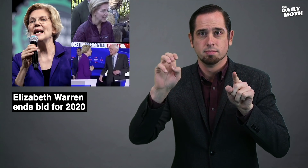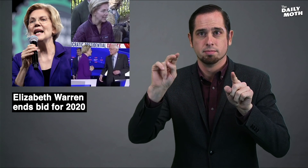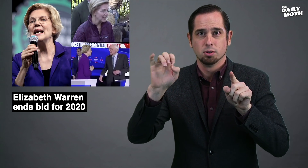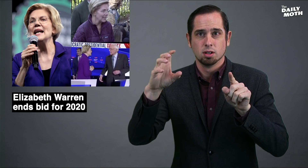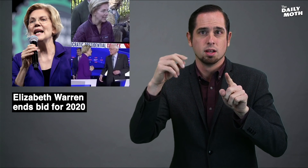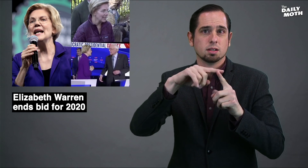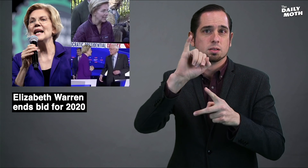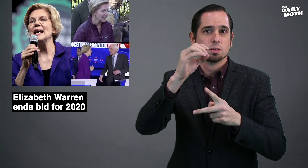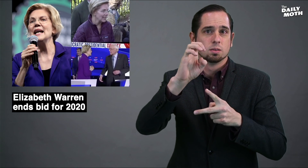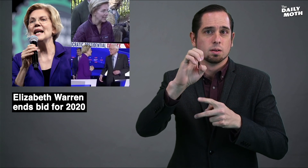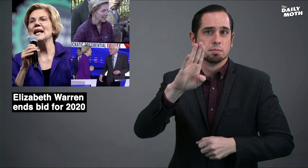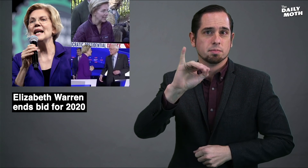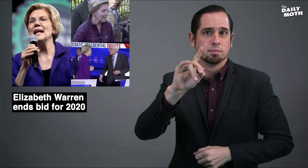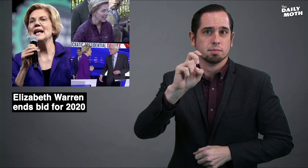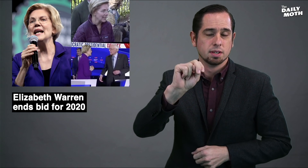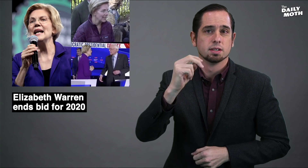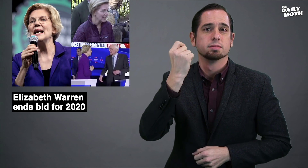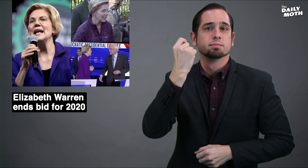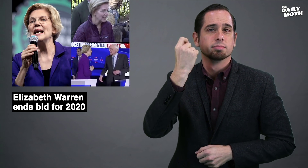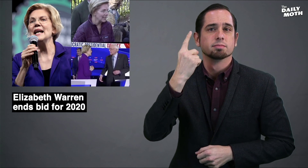Bernie and Biden,